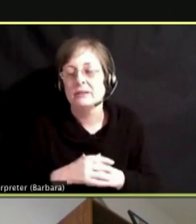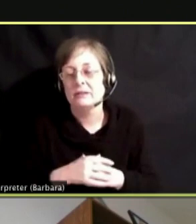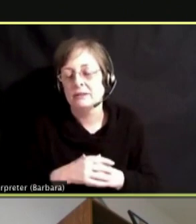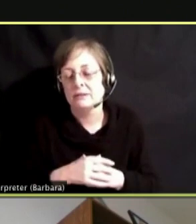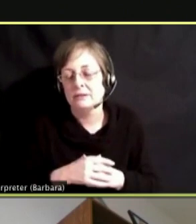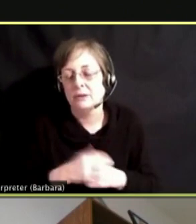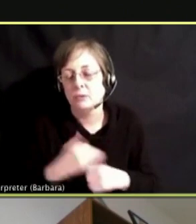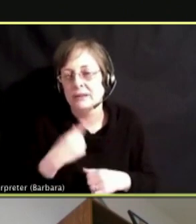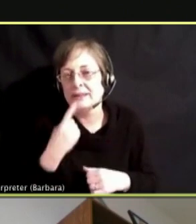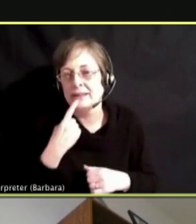THINGS TO THINK ABOUT.